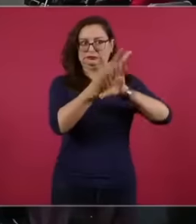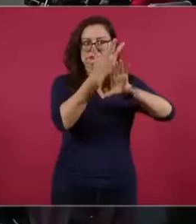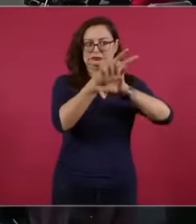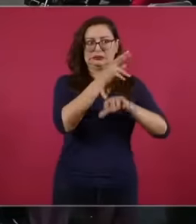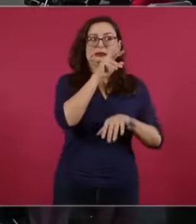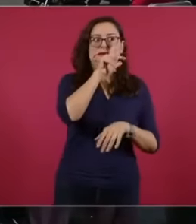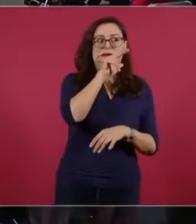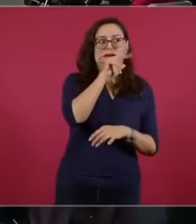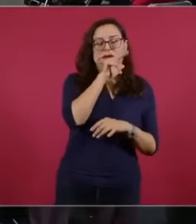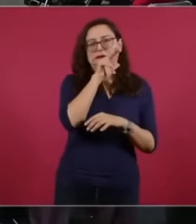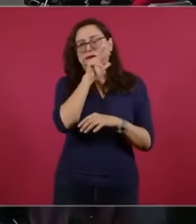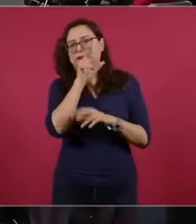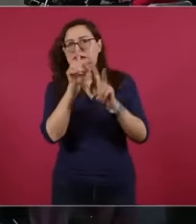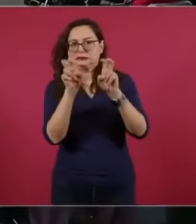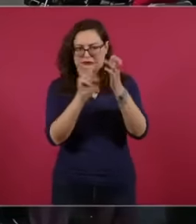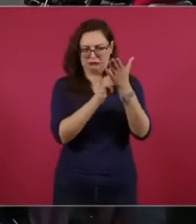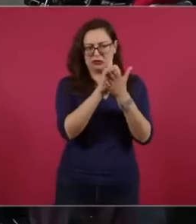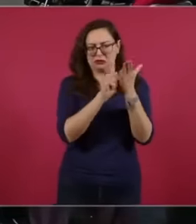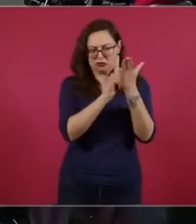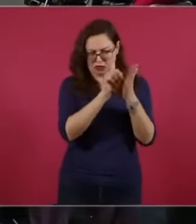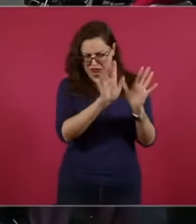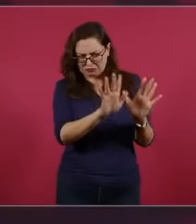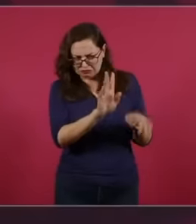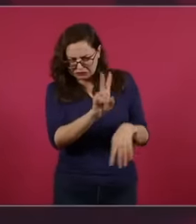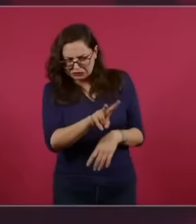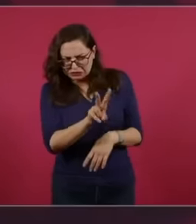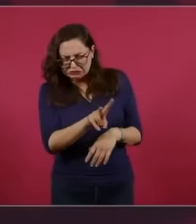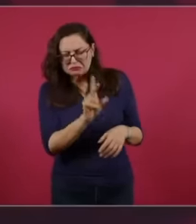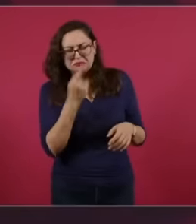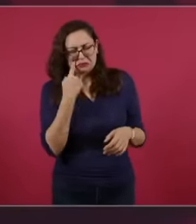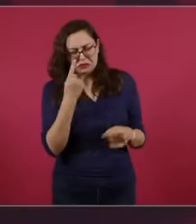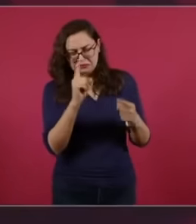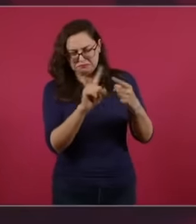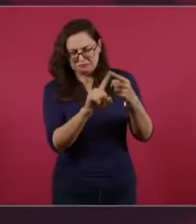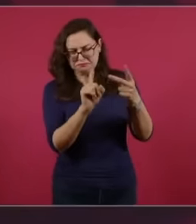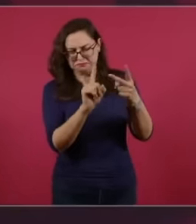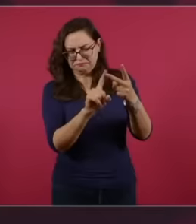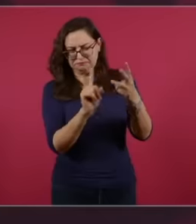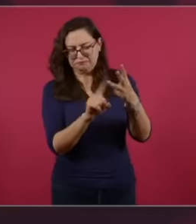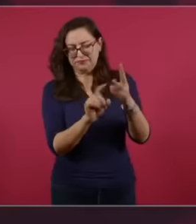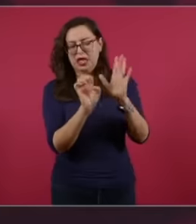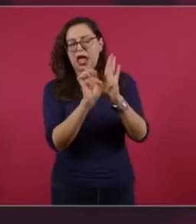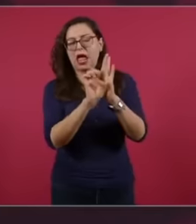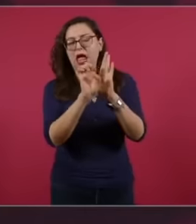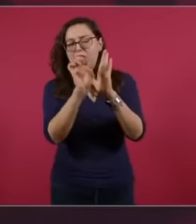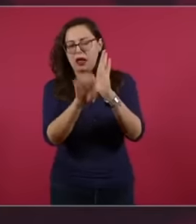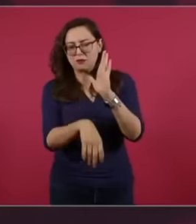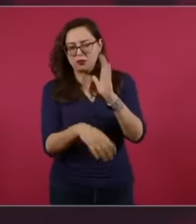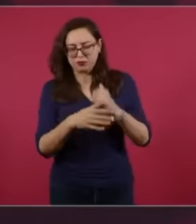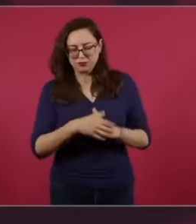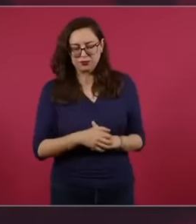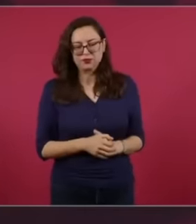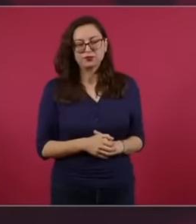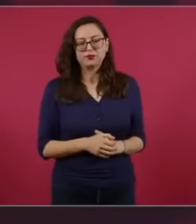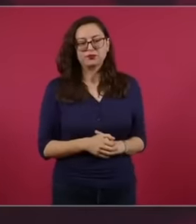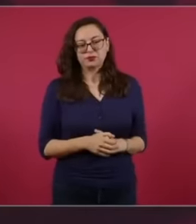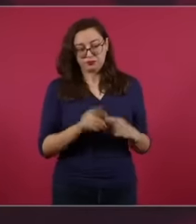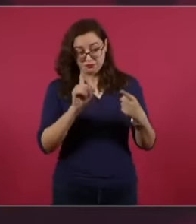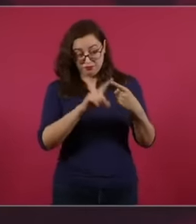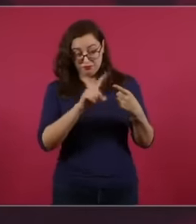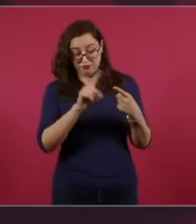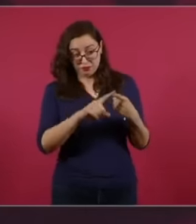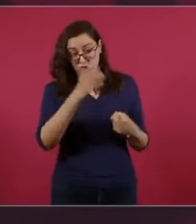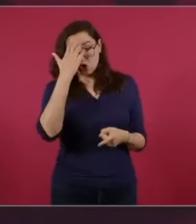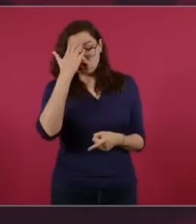judges one Lu do you know Caro Quintero